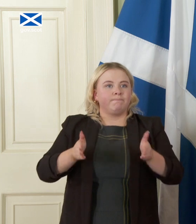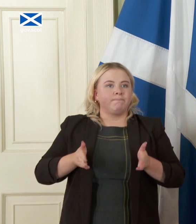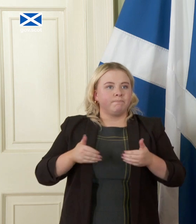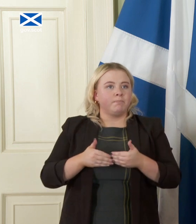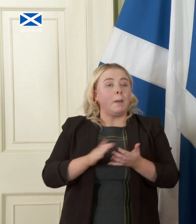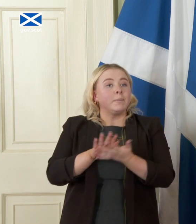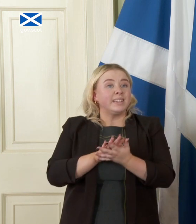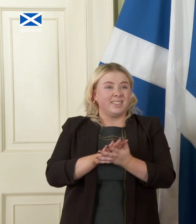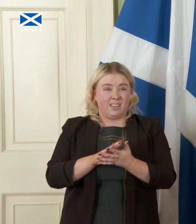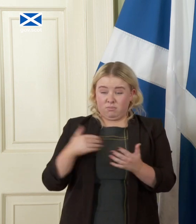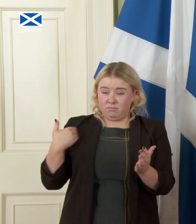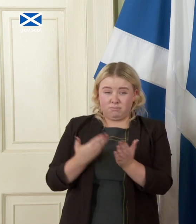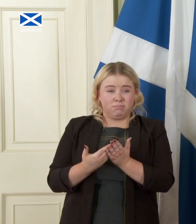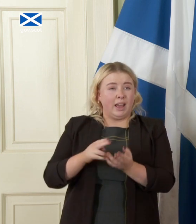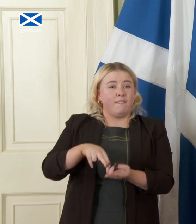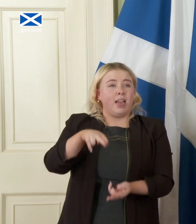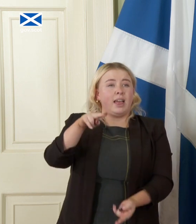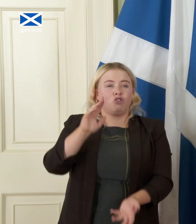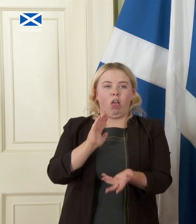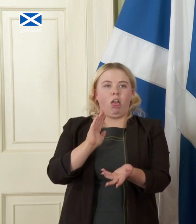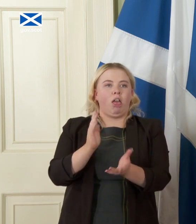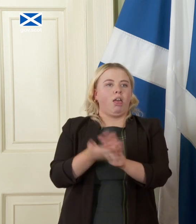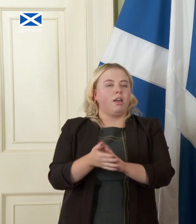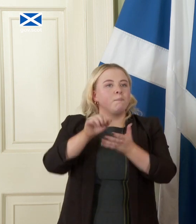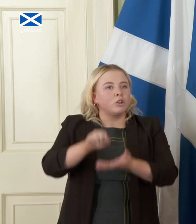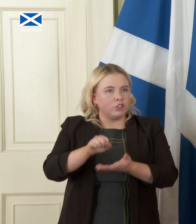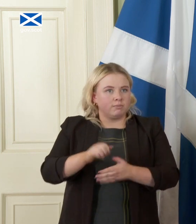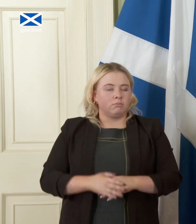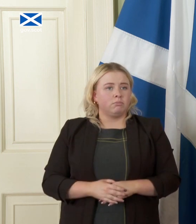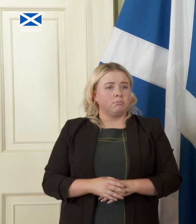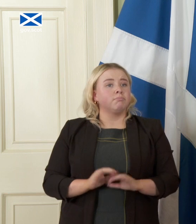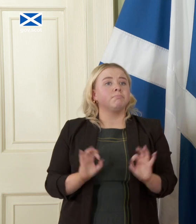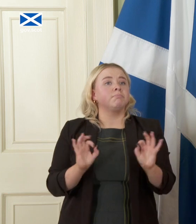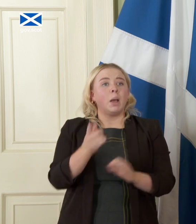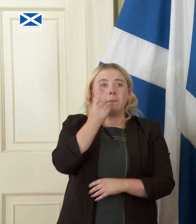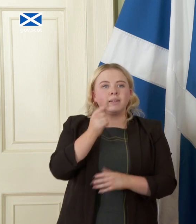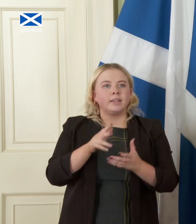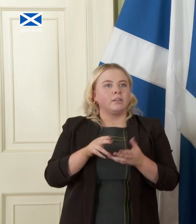since we set it we don't have the ability to increase income tax mid-year so we can't